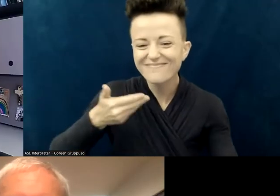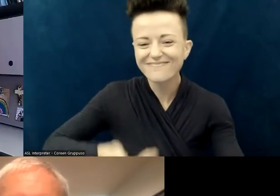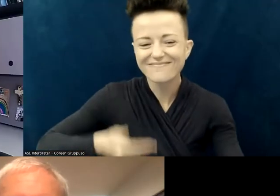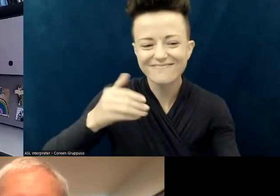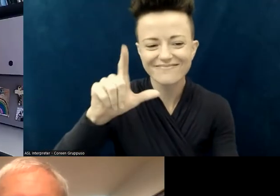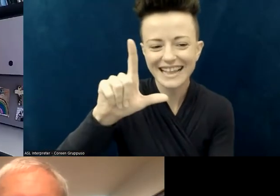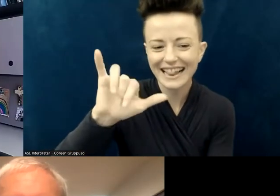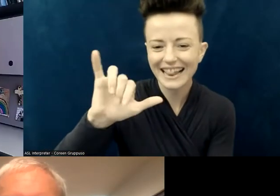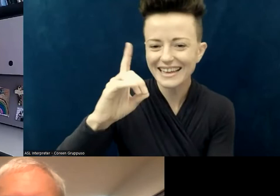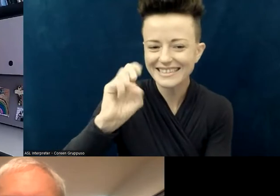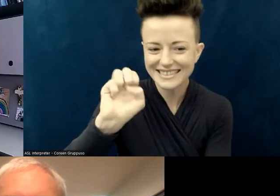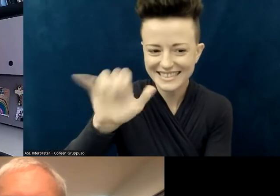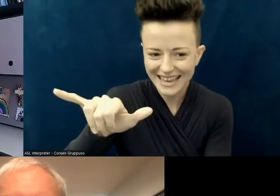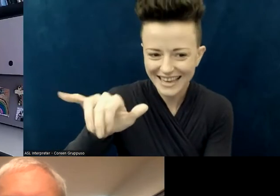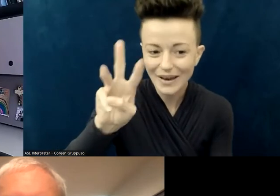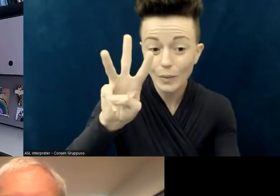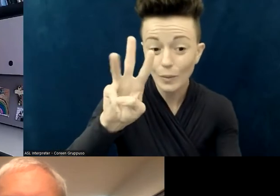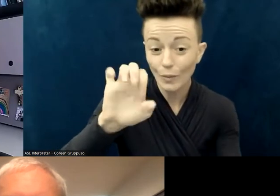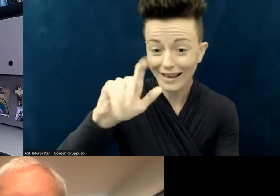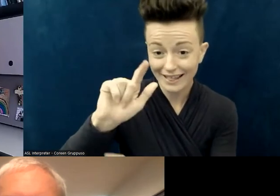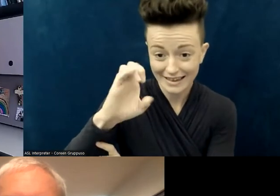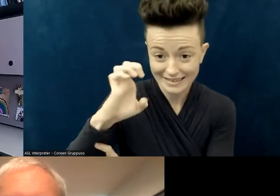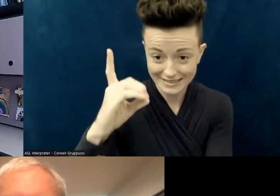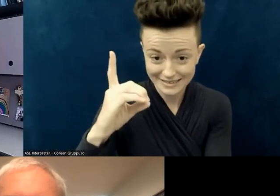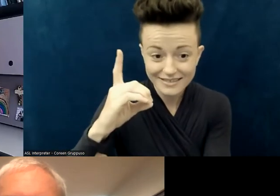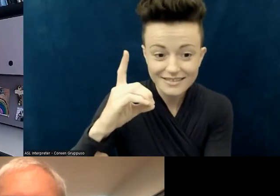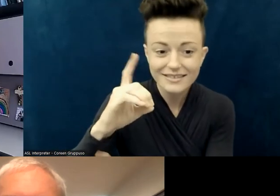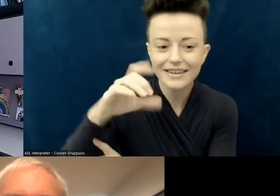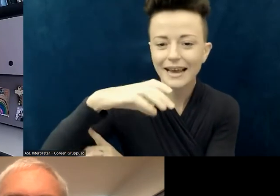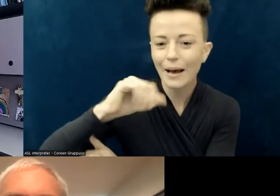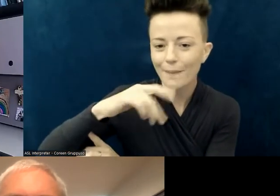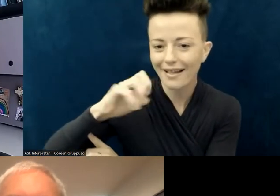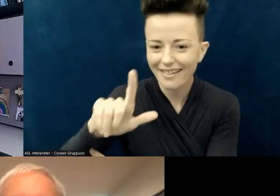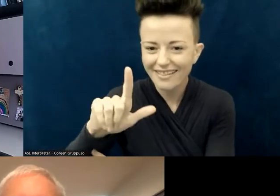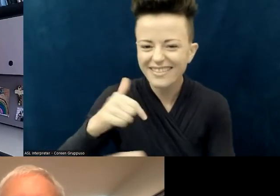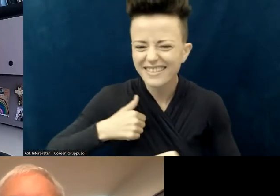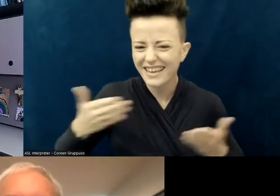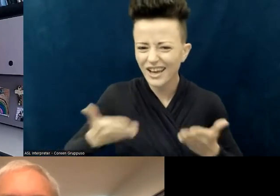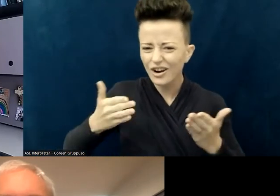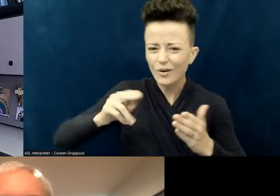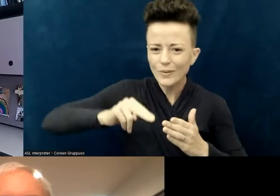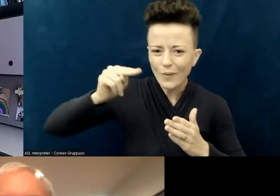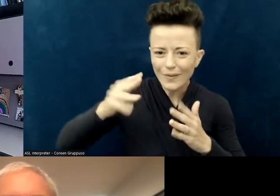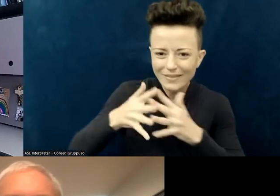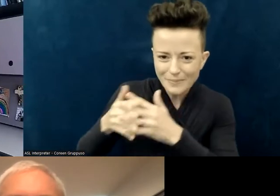for the Christian Reformed Church in North America. I am a tall, white woman with shoulder-length brown hair